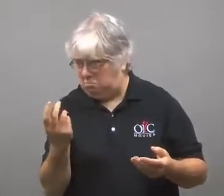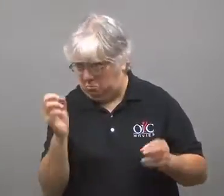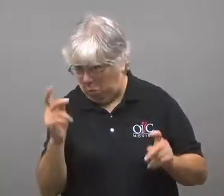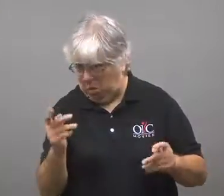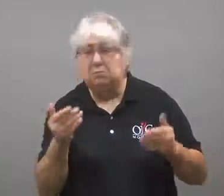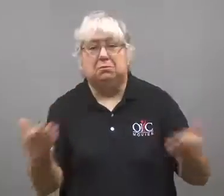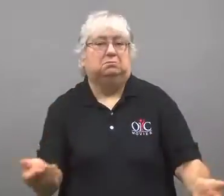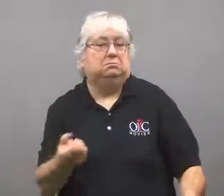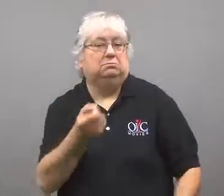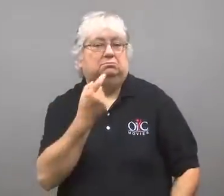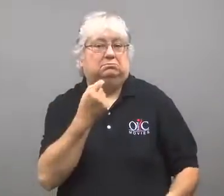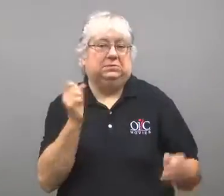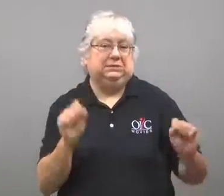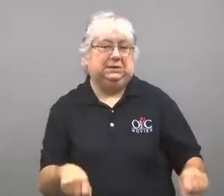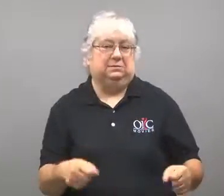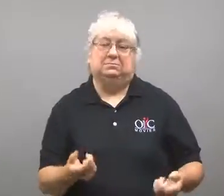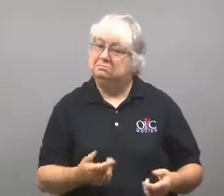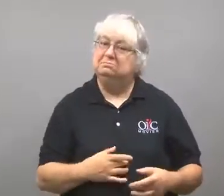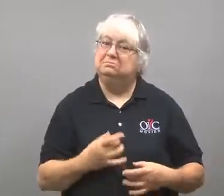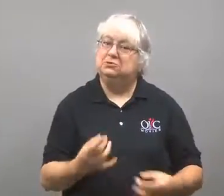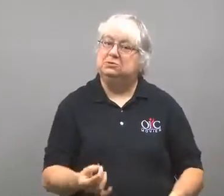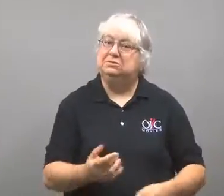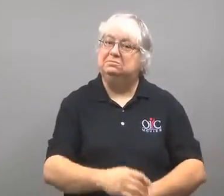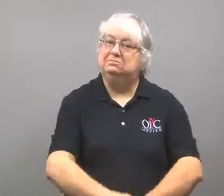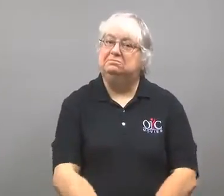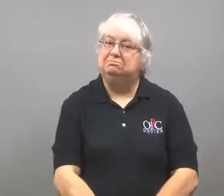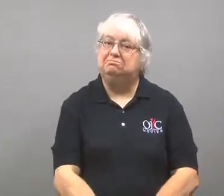Once your doctor says it's ok, go ahead and start. Very interesting!